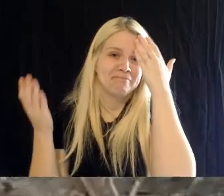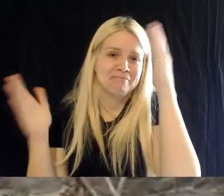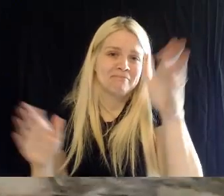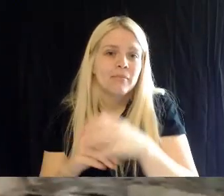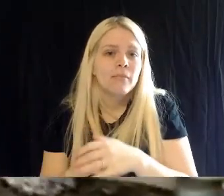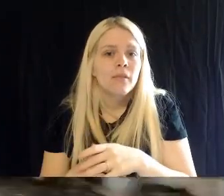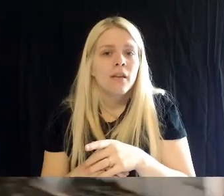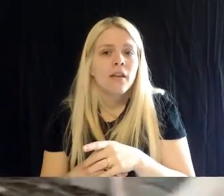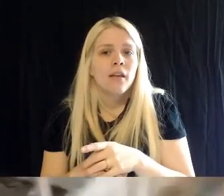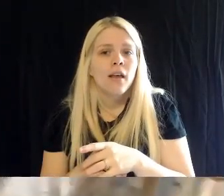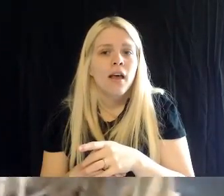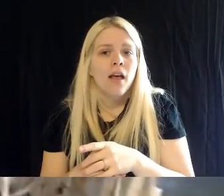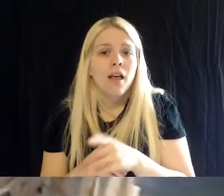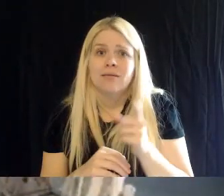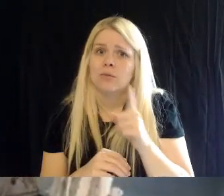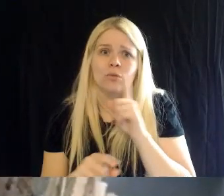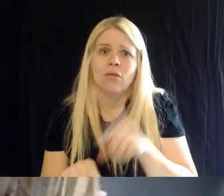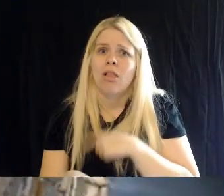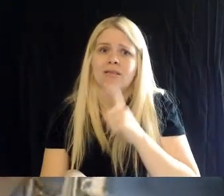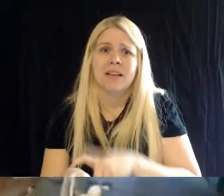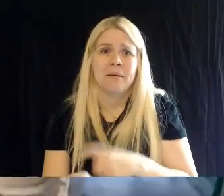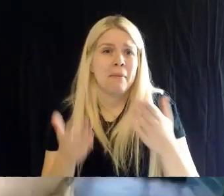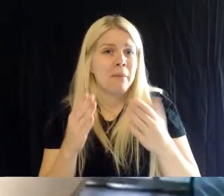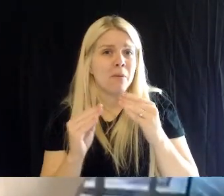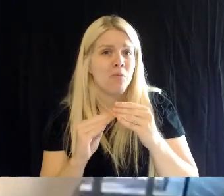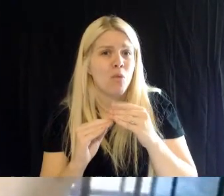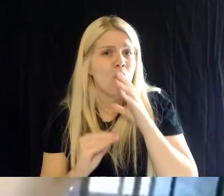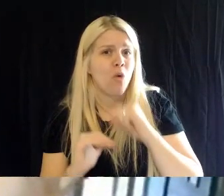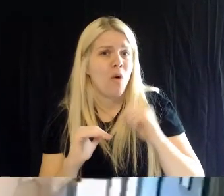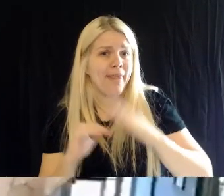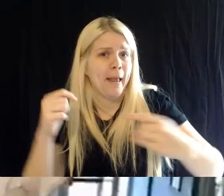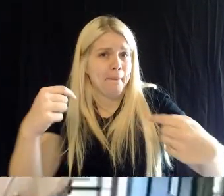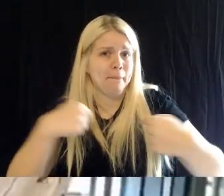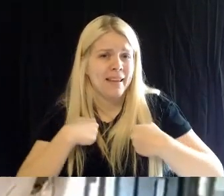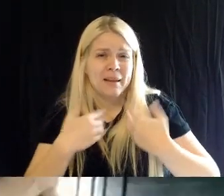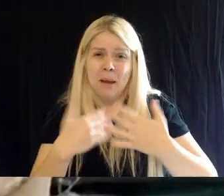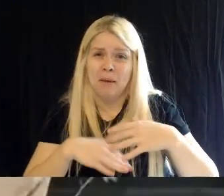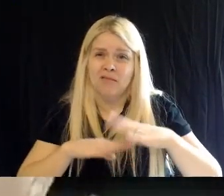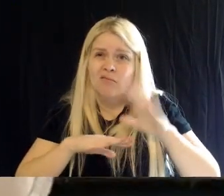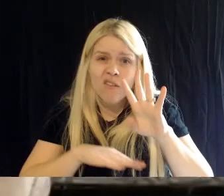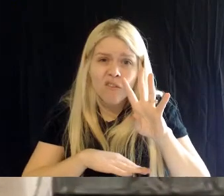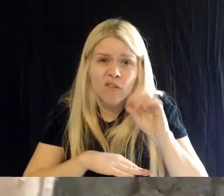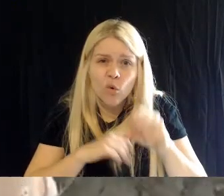I've probably been alive. So, 40+ years. And they're all pruned-